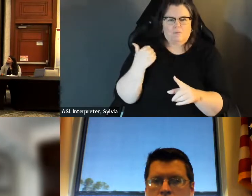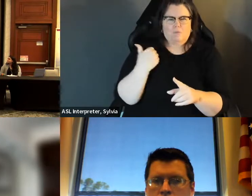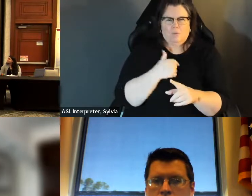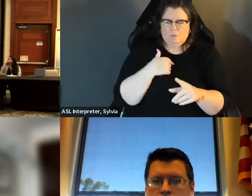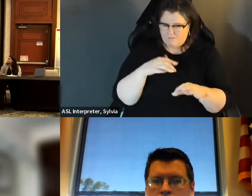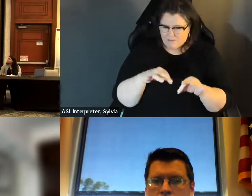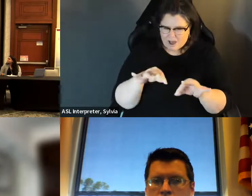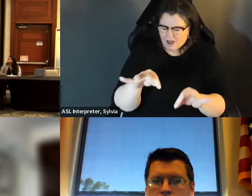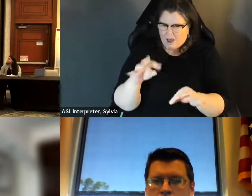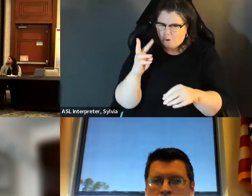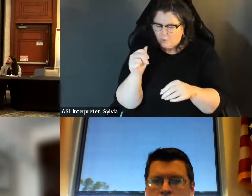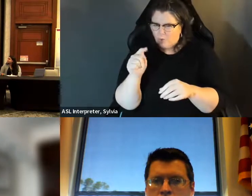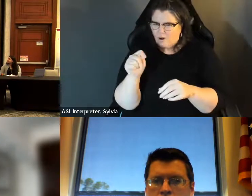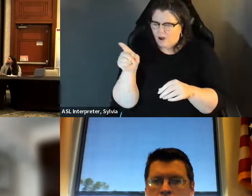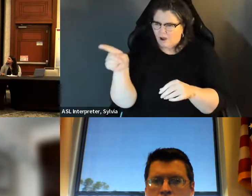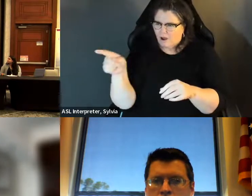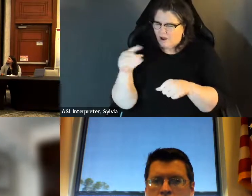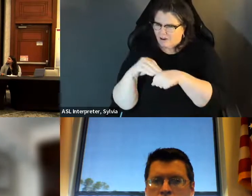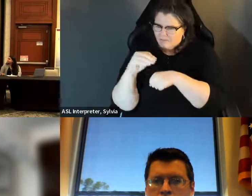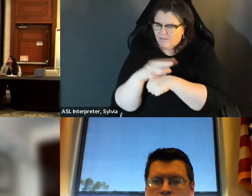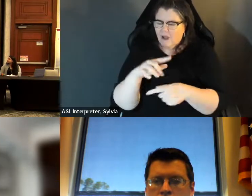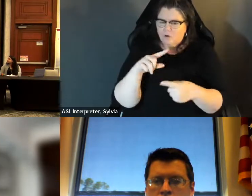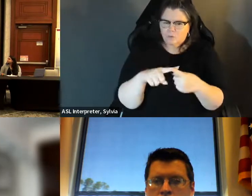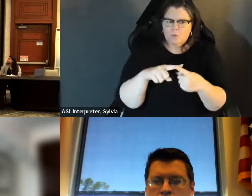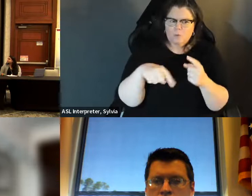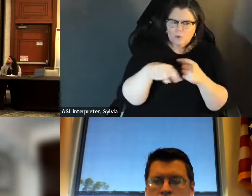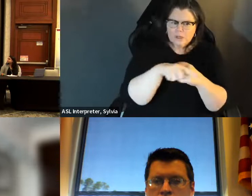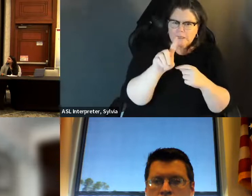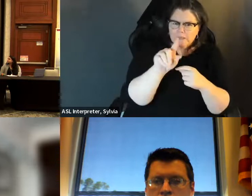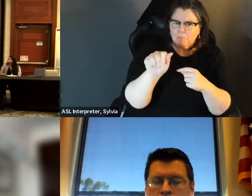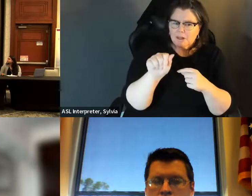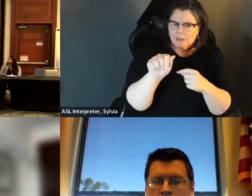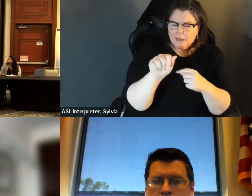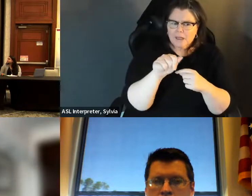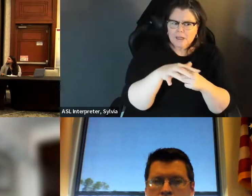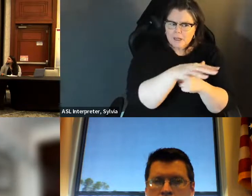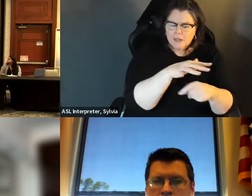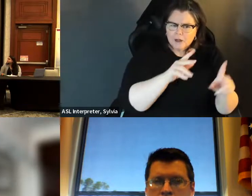The report that came out of our last examination of voting rights, including a look at the things that are in impacting the disability community. the things are impacting the disability community. We were